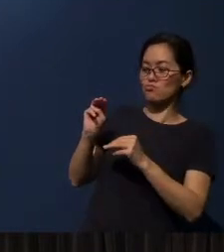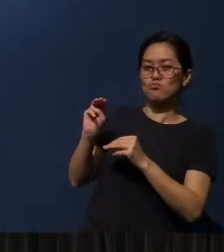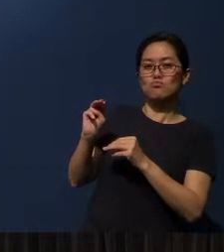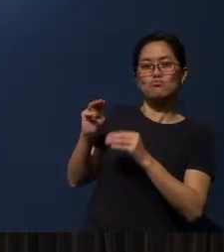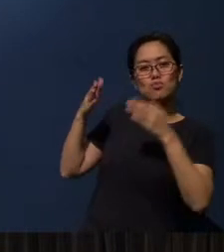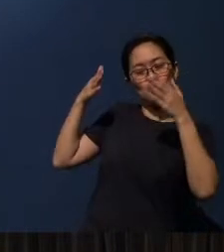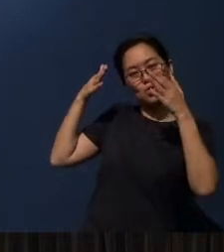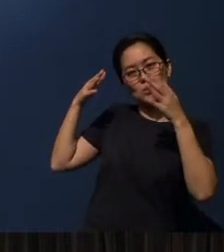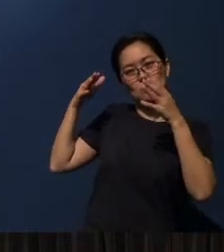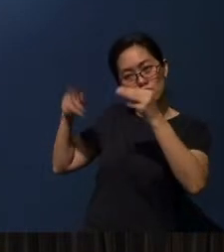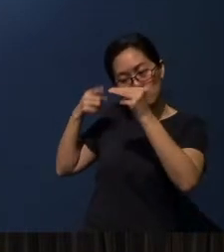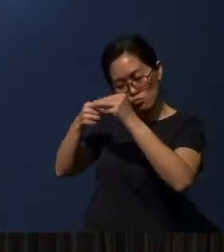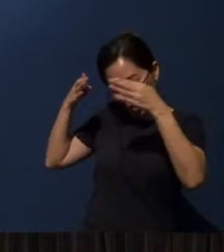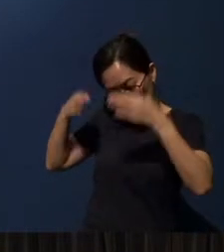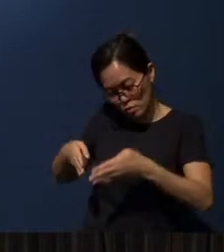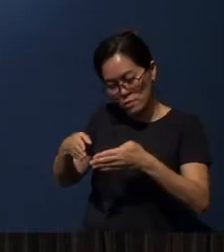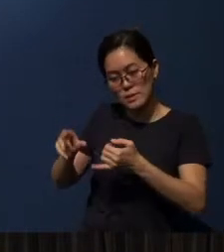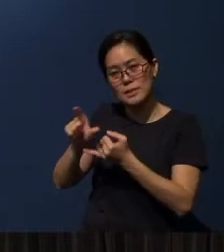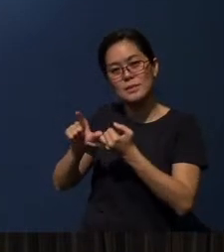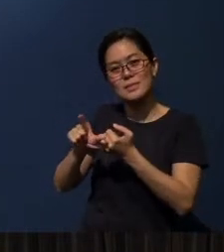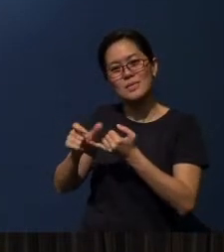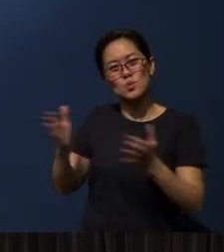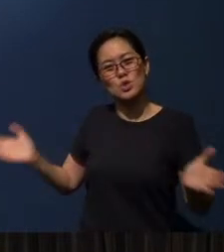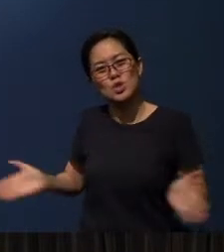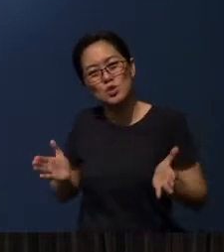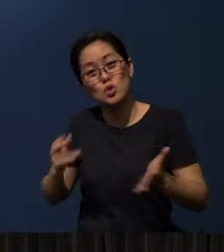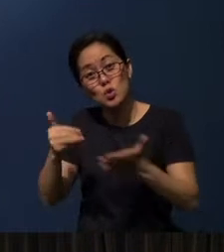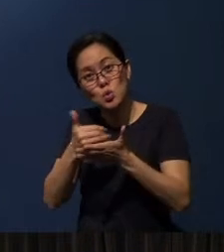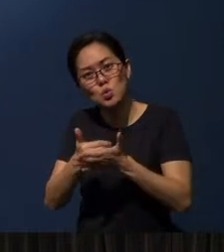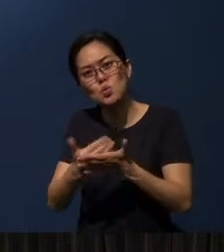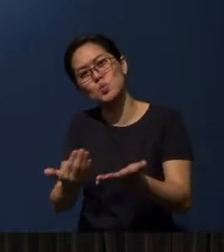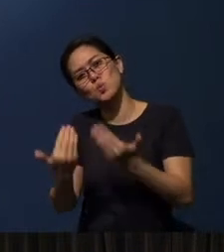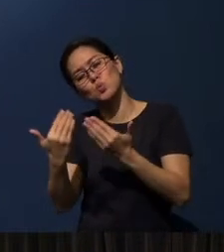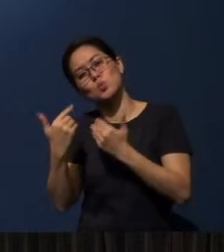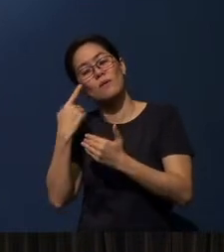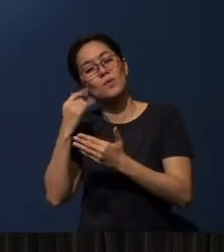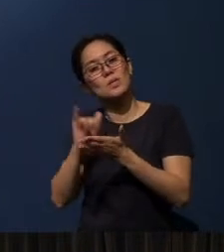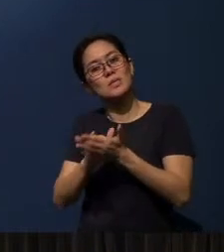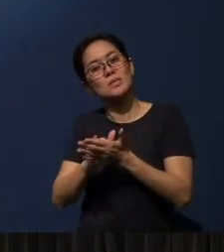We encourage you, if you are new, to also sign up for this missional cell.